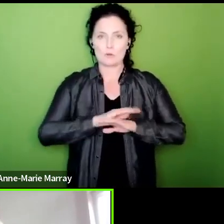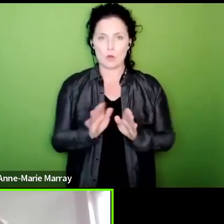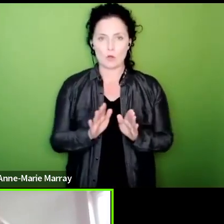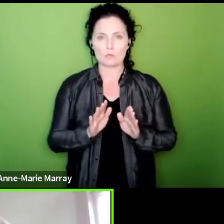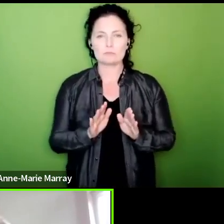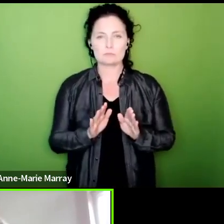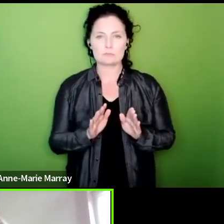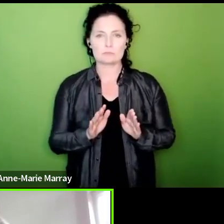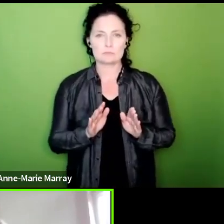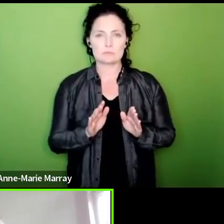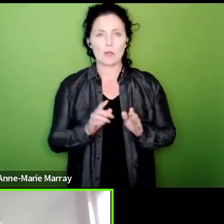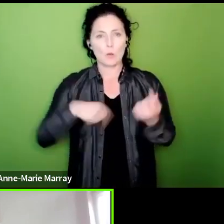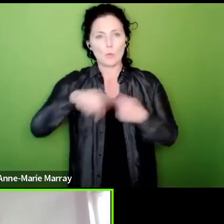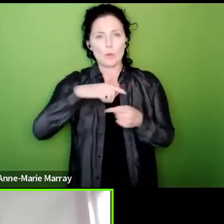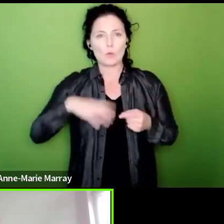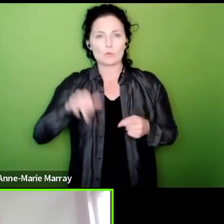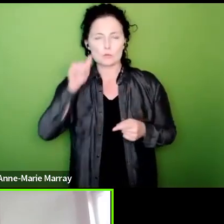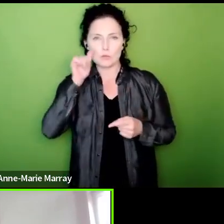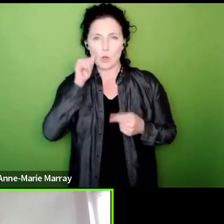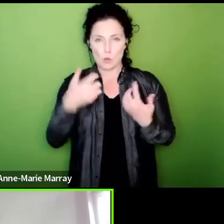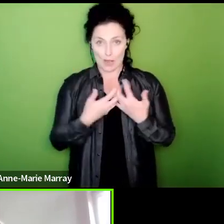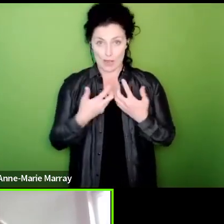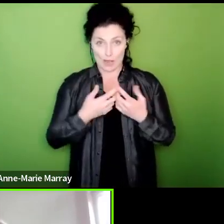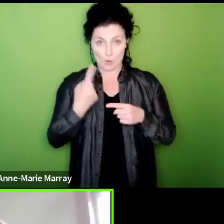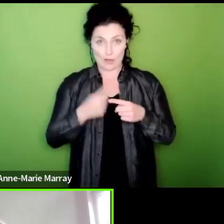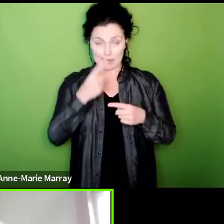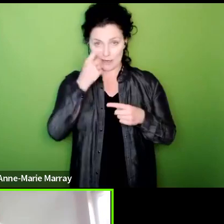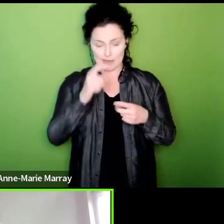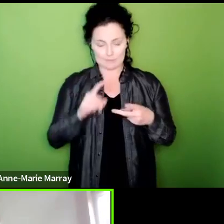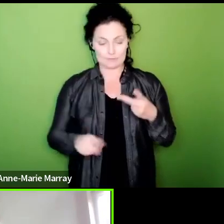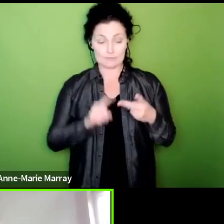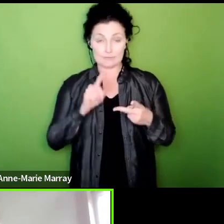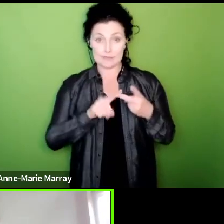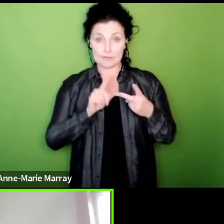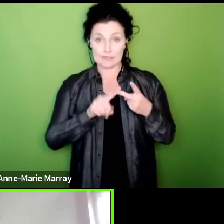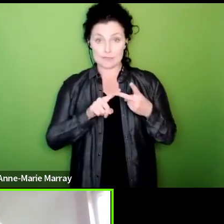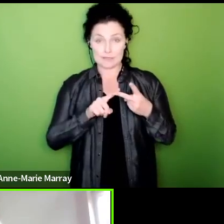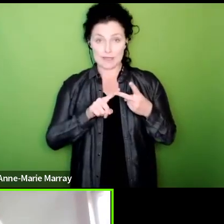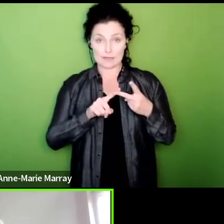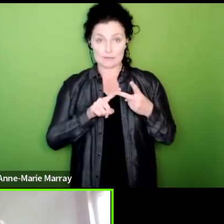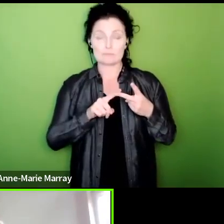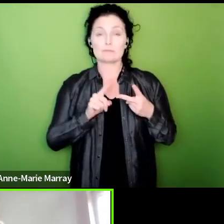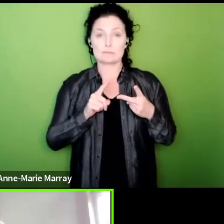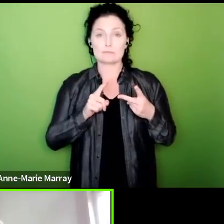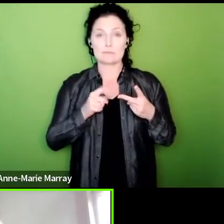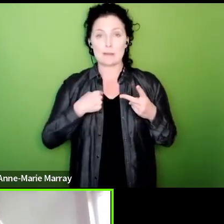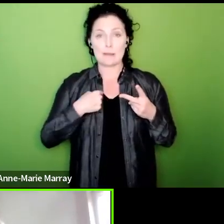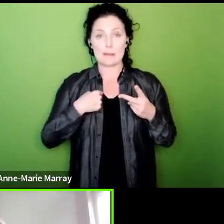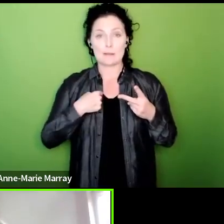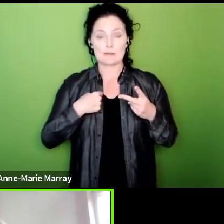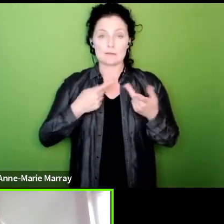how quickly that can happen the second thing that we're doing is that we are now talking in detail